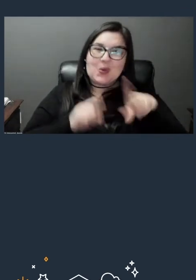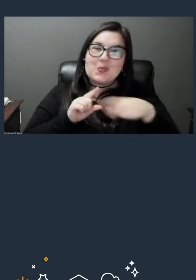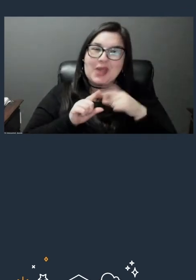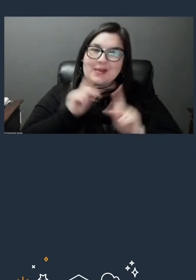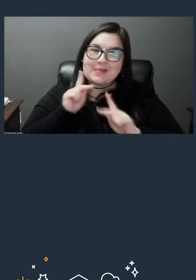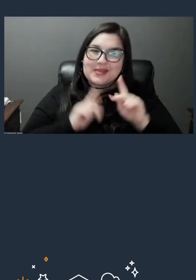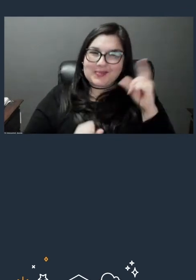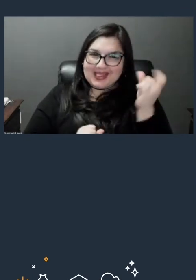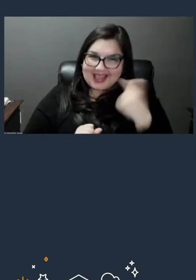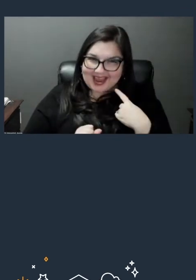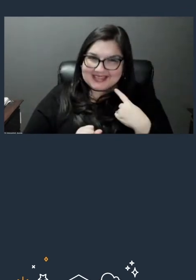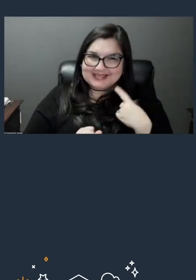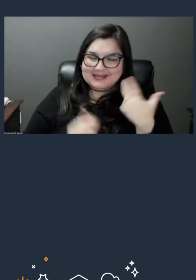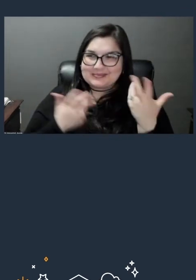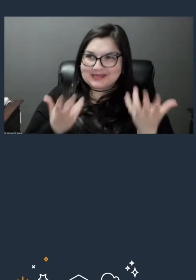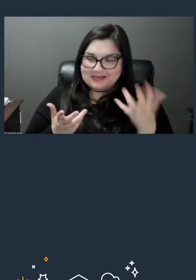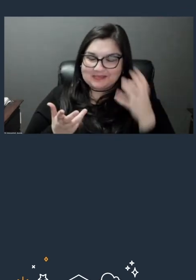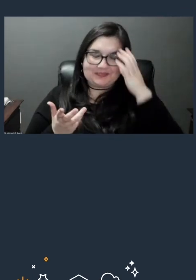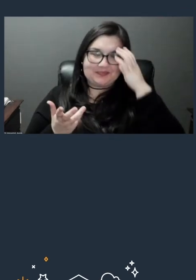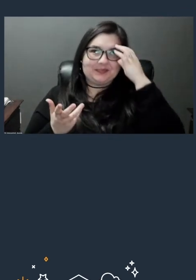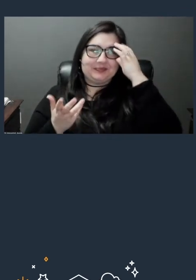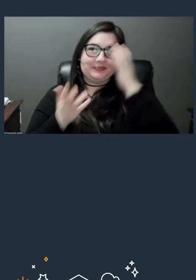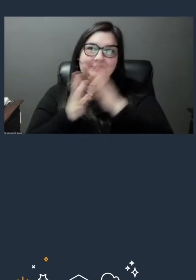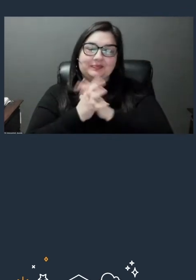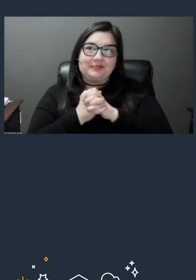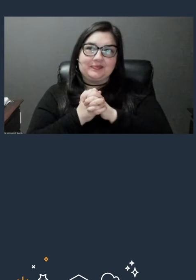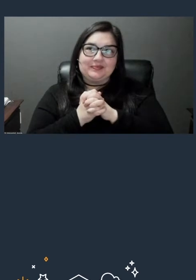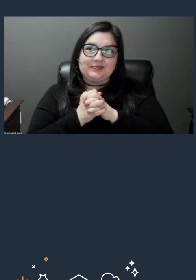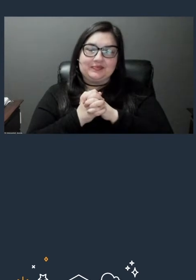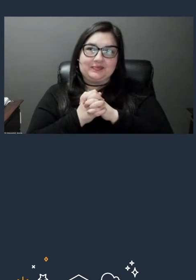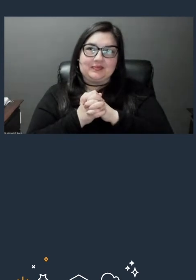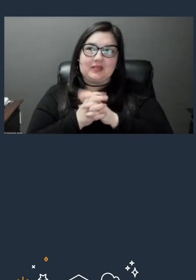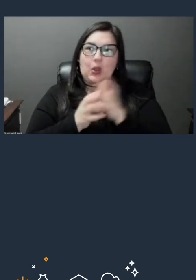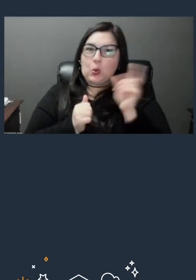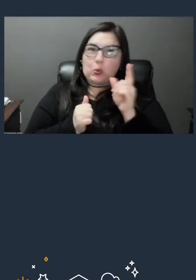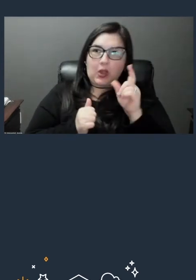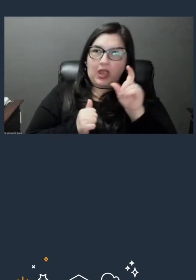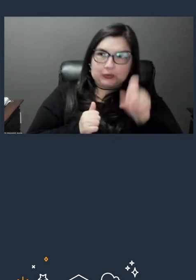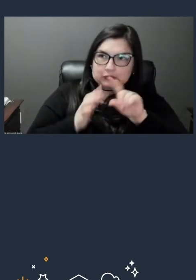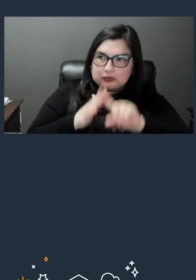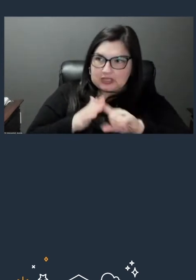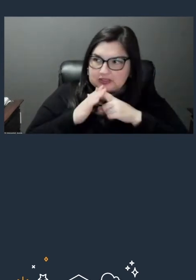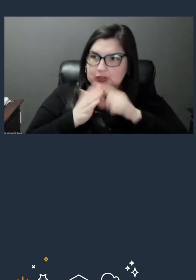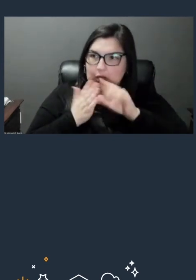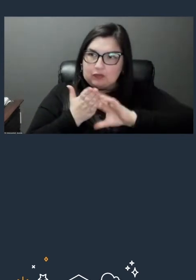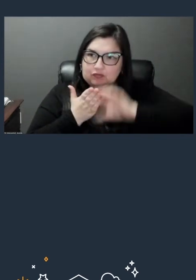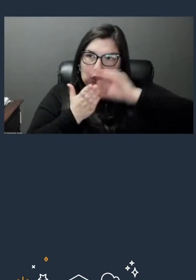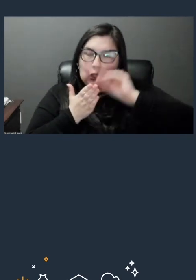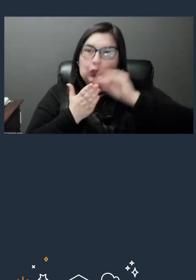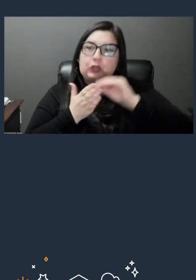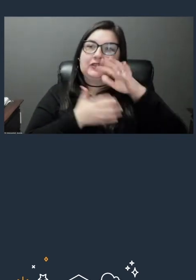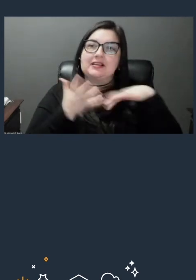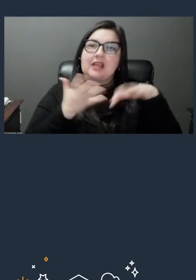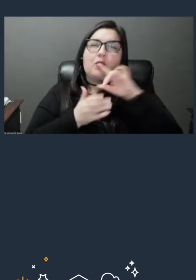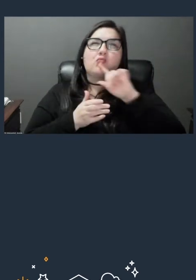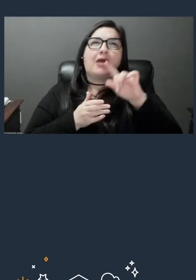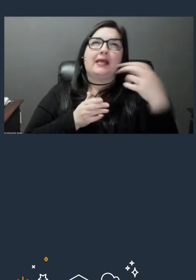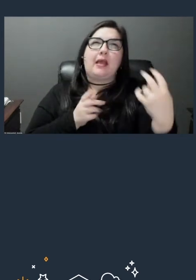When people ask me, "Where should I start for learning the cloud?" And I'm really talking about the perspective of a developer type person,